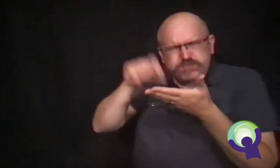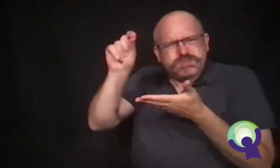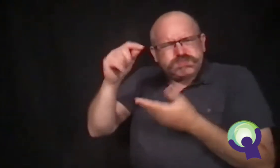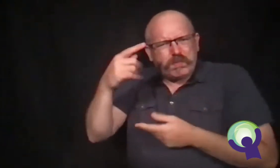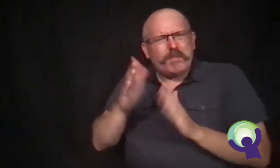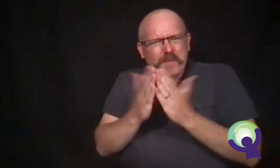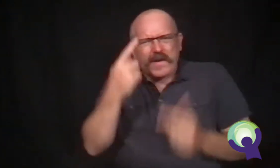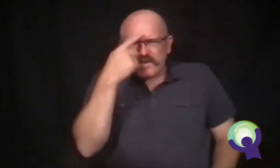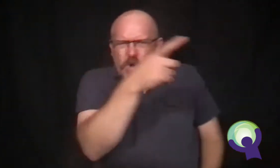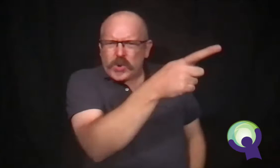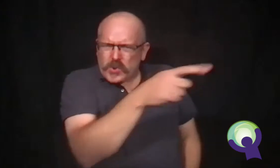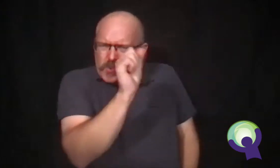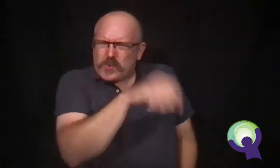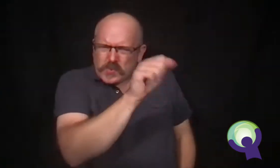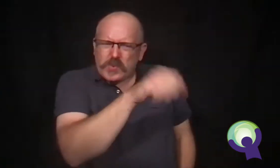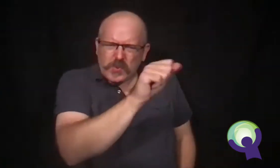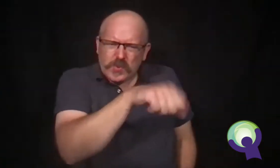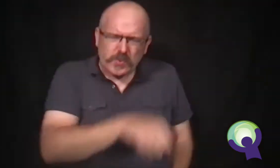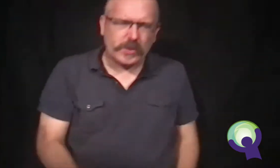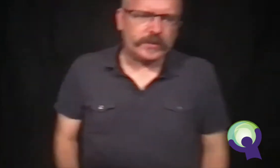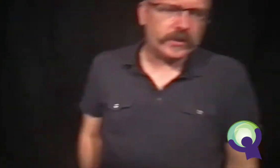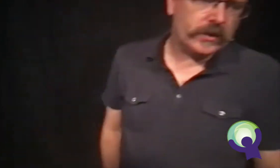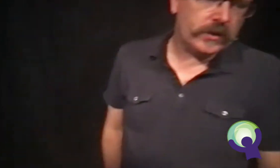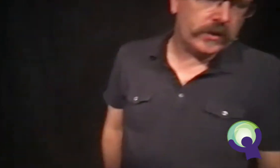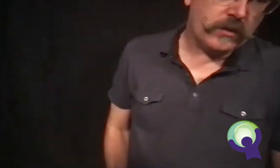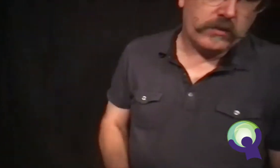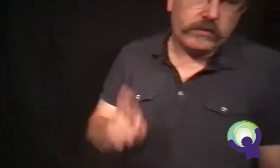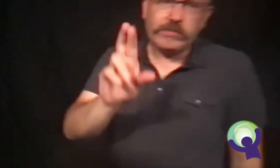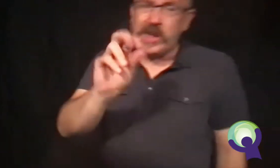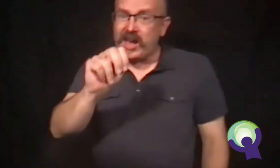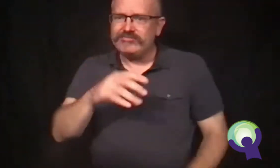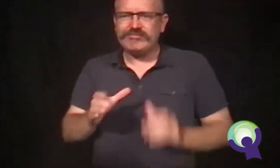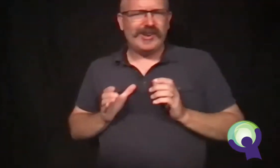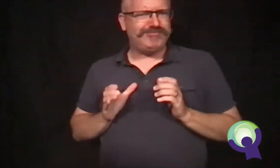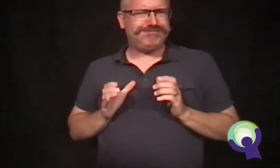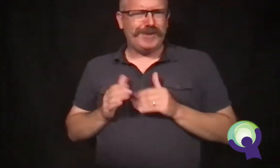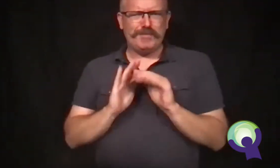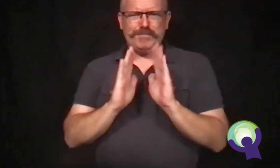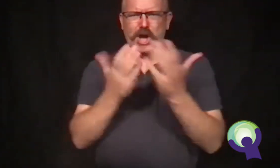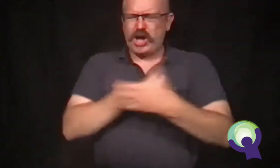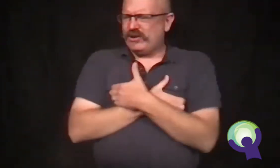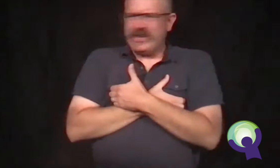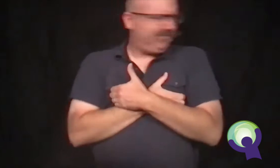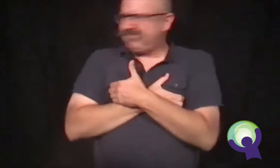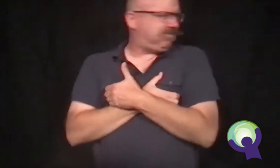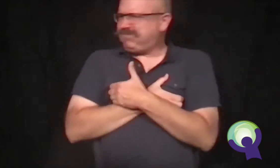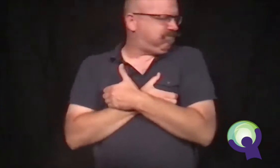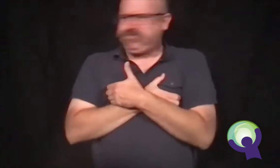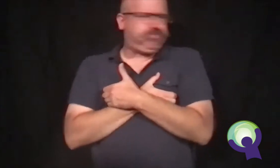"You know the rules." But Ron just shook his head- he would not budge.